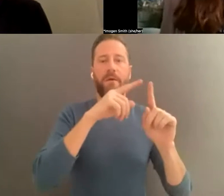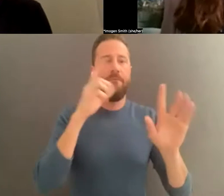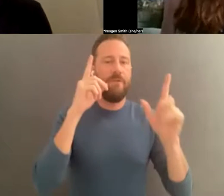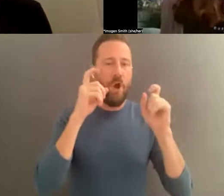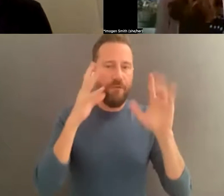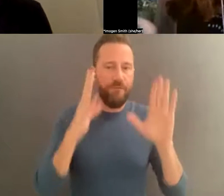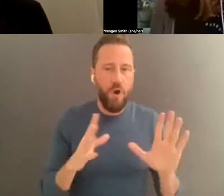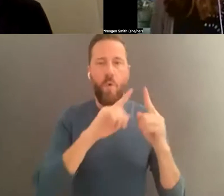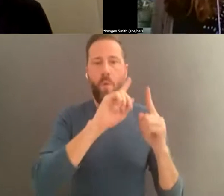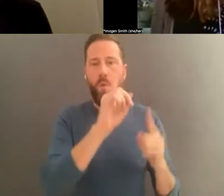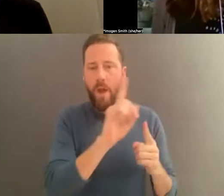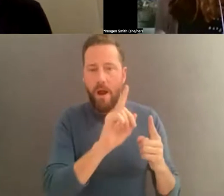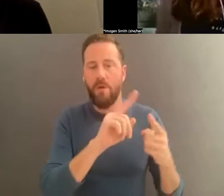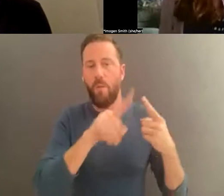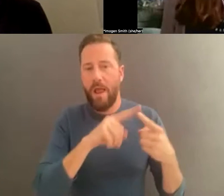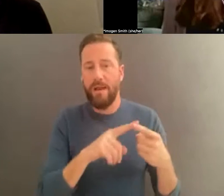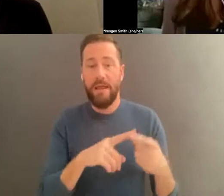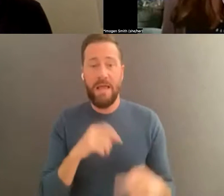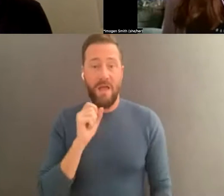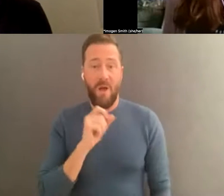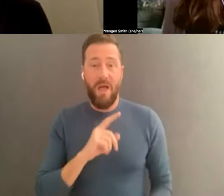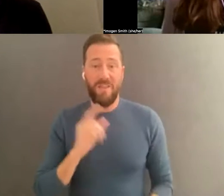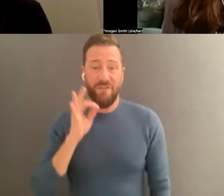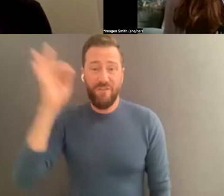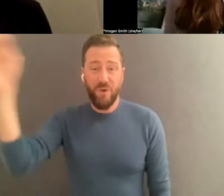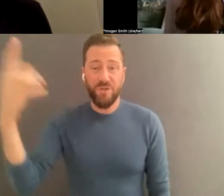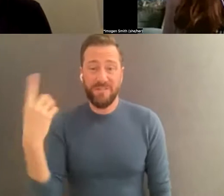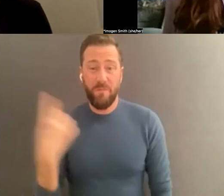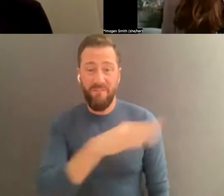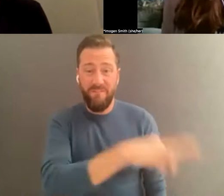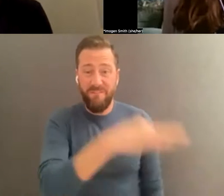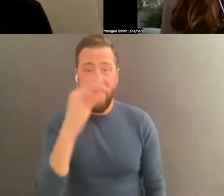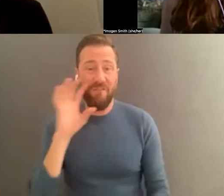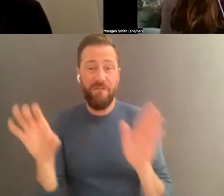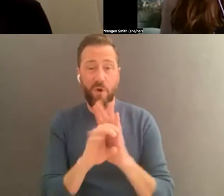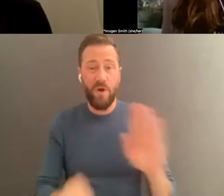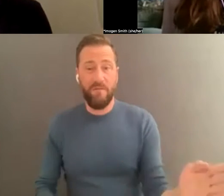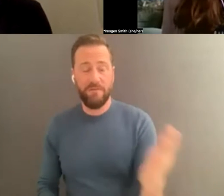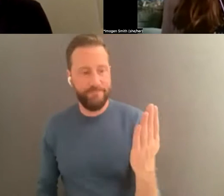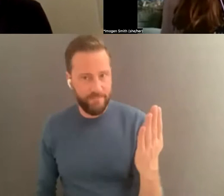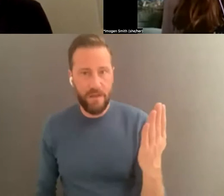that nobody knows what they're depict ing, they can't